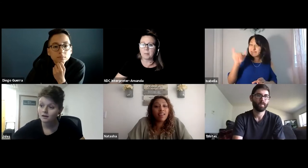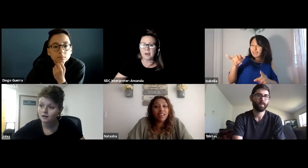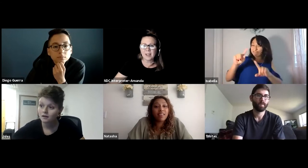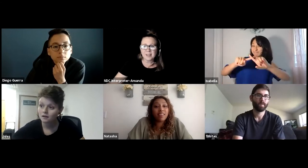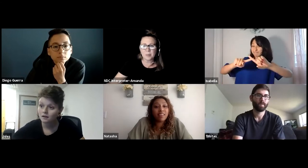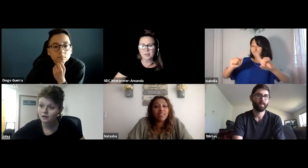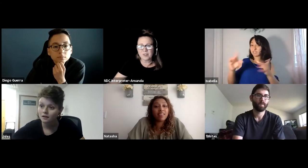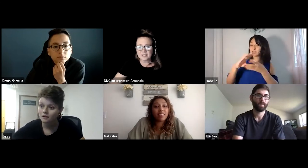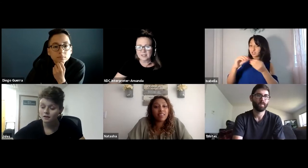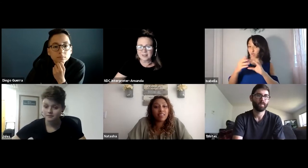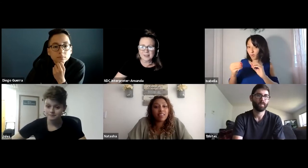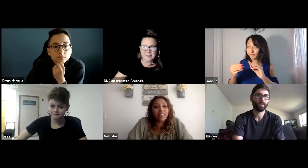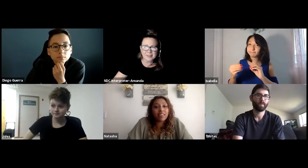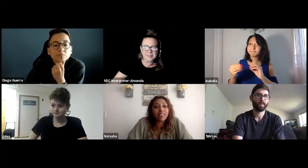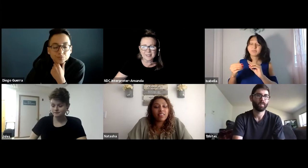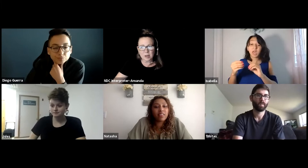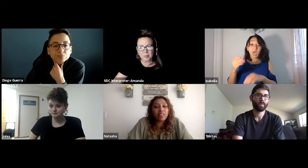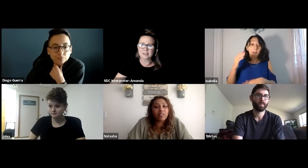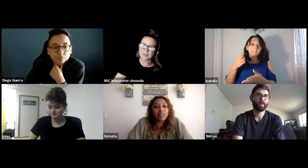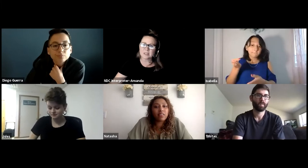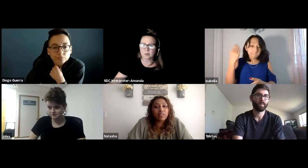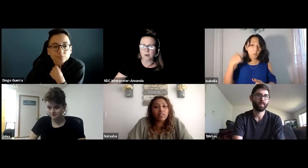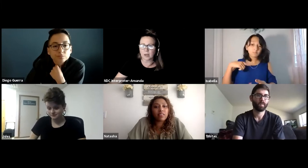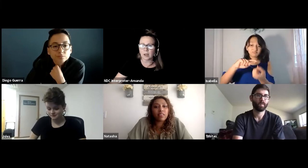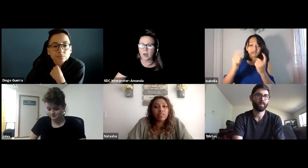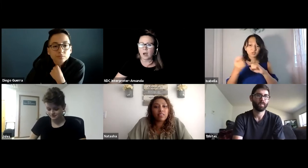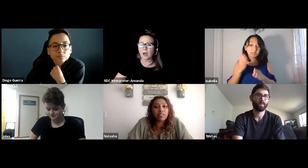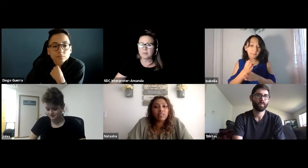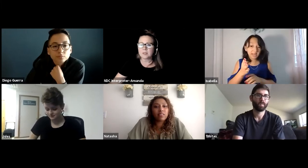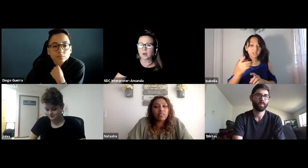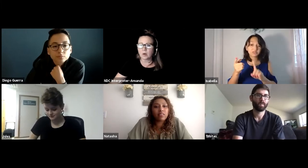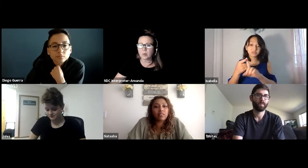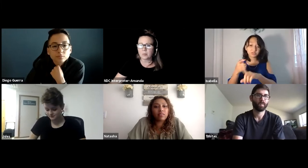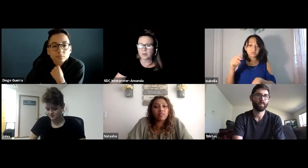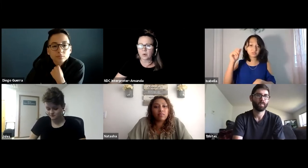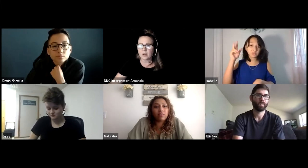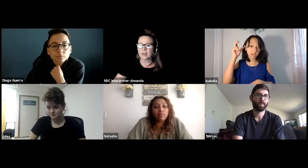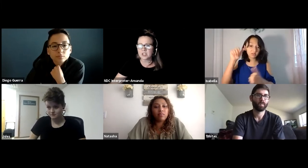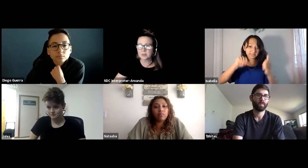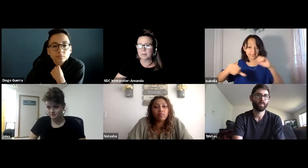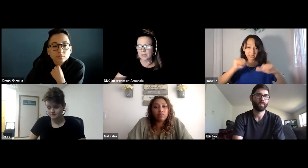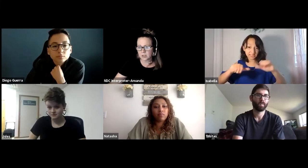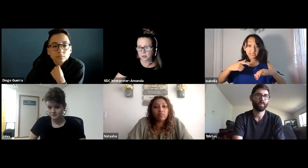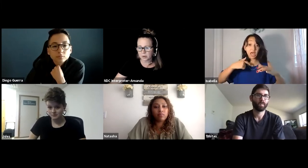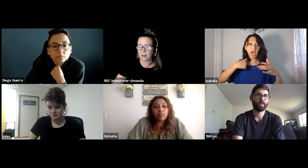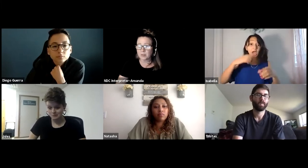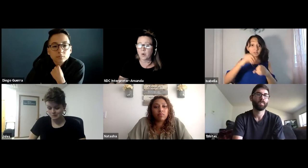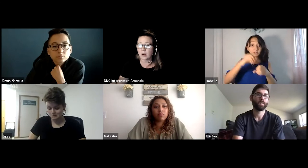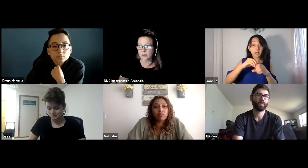But the professors, a little bit different story. So I changed my major and before I